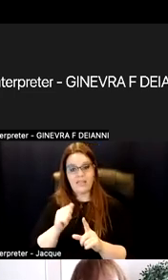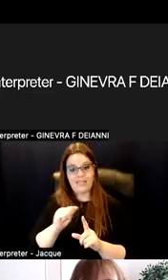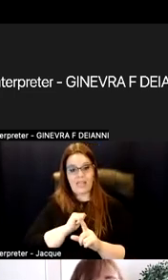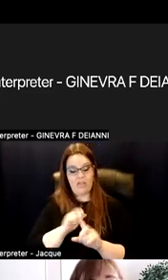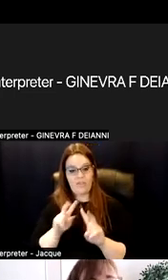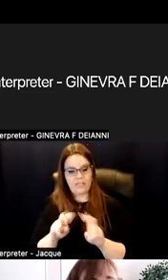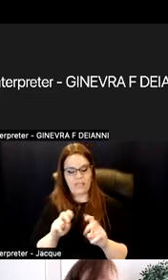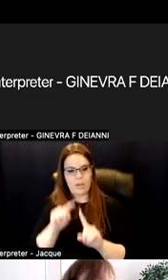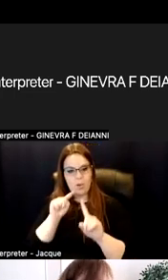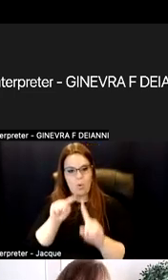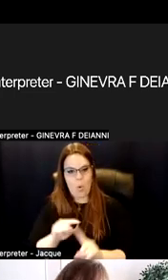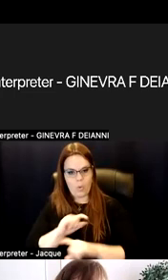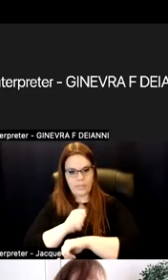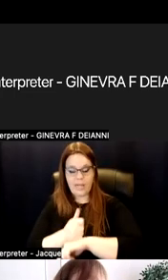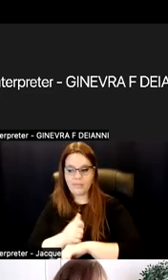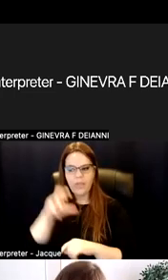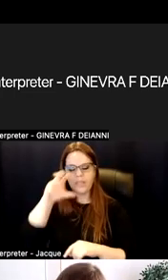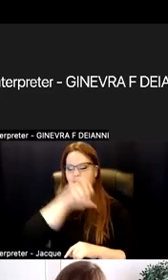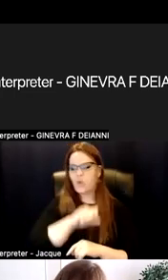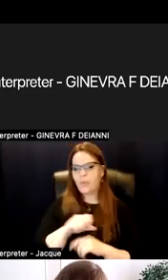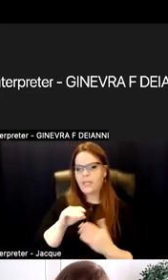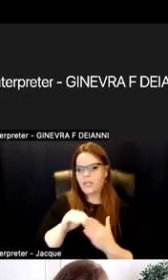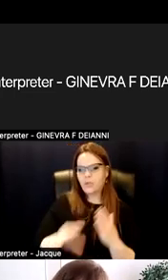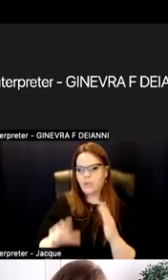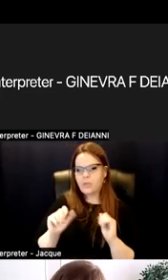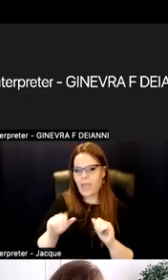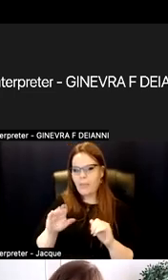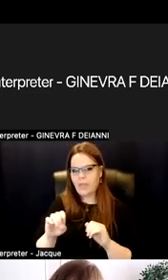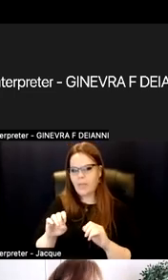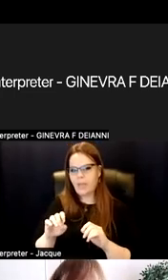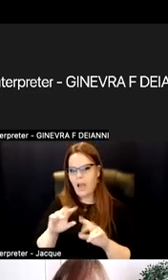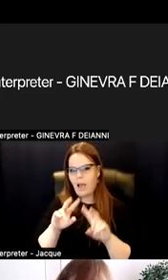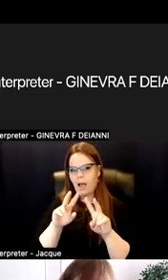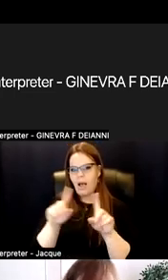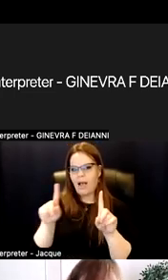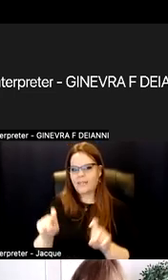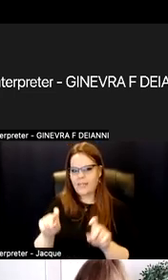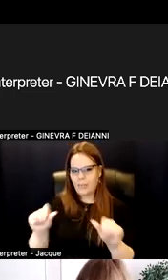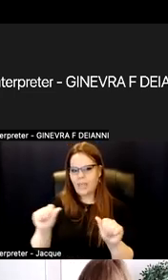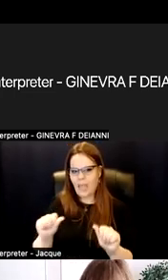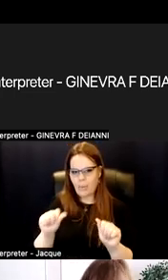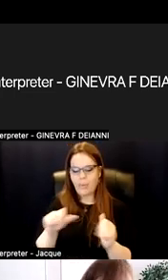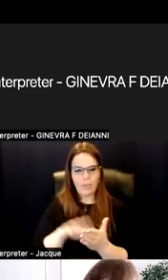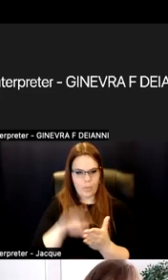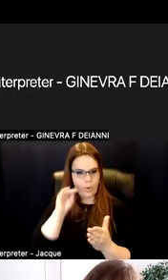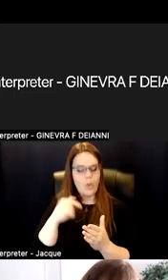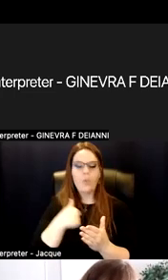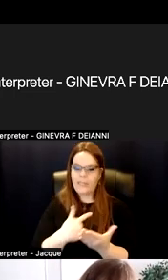It's presuming that students can be assessment capable learners. And we talk about that in our K-12 education,